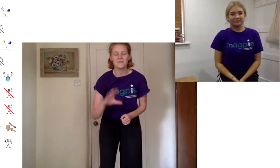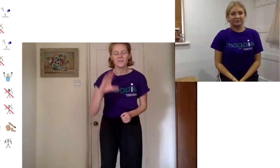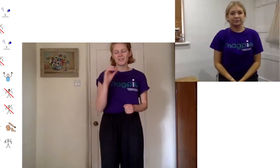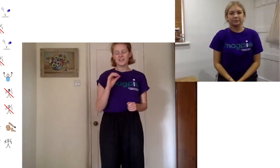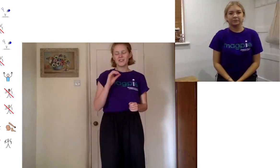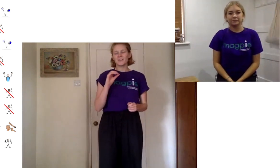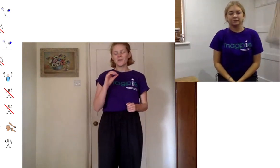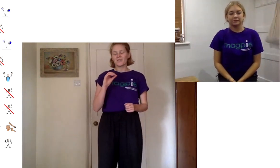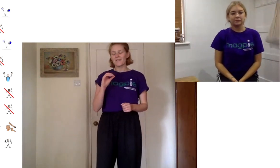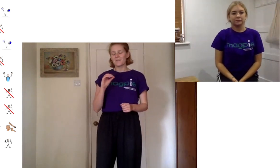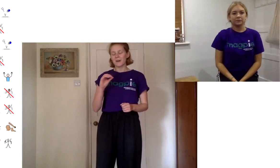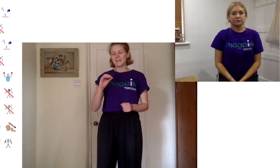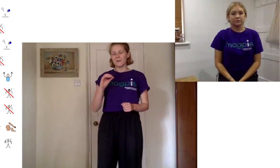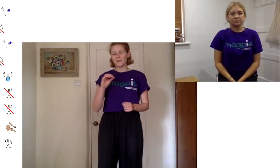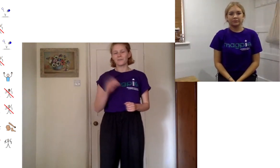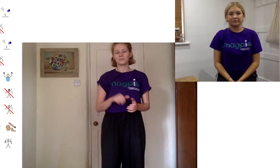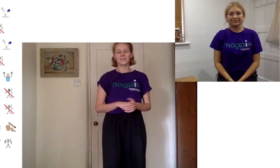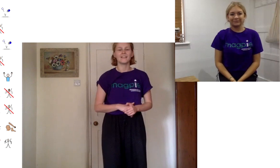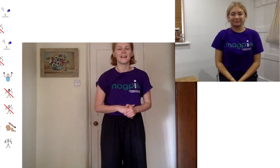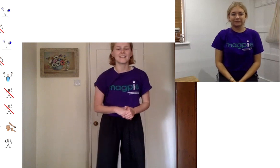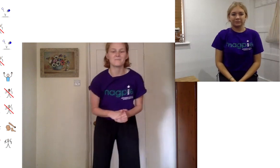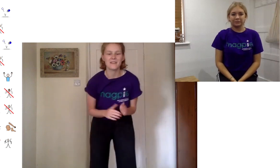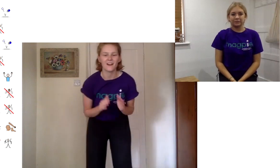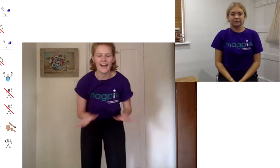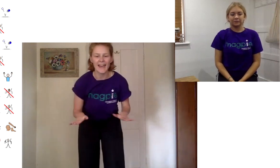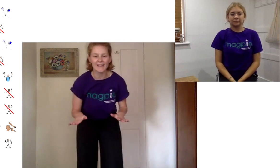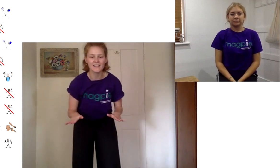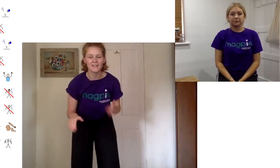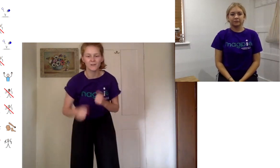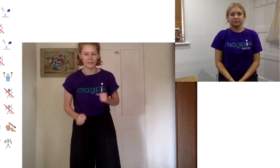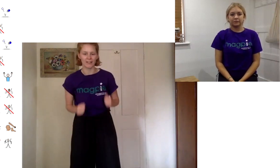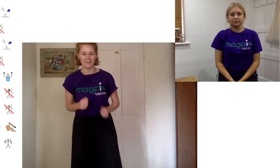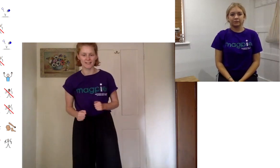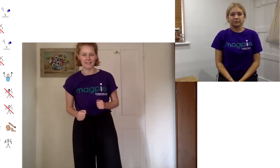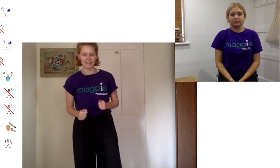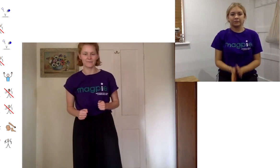you've got to choose your favorite party move and that's gonna be our end of our dance today